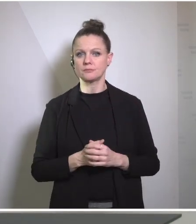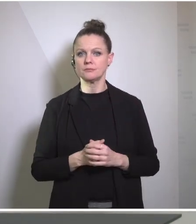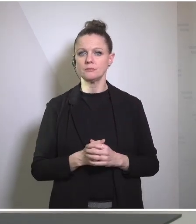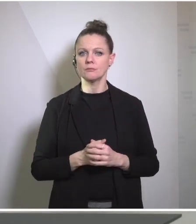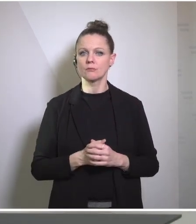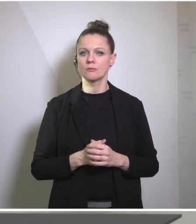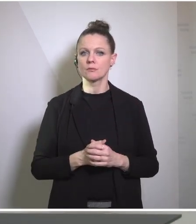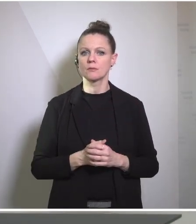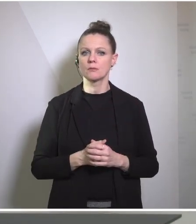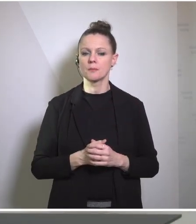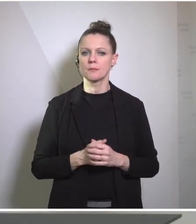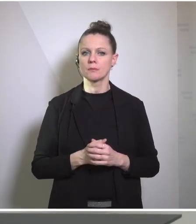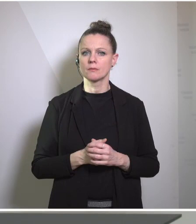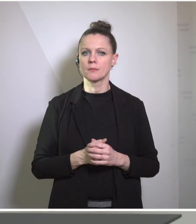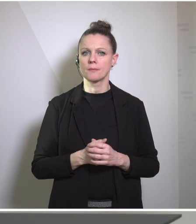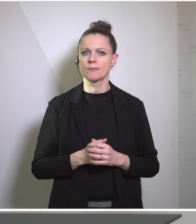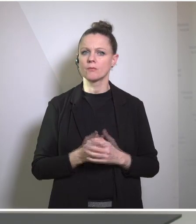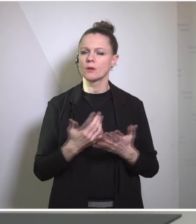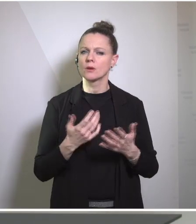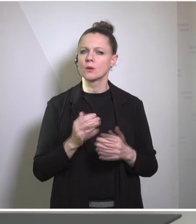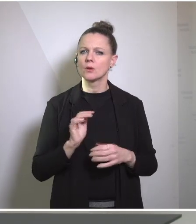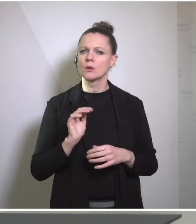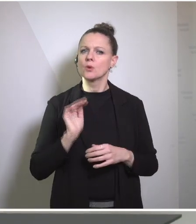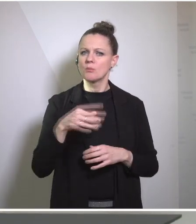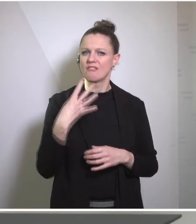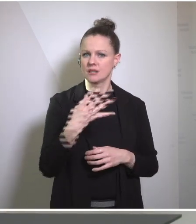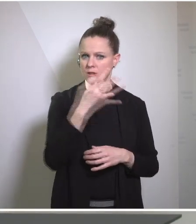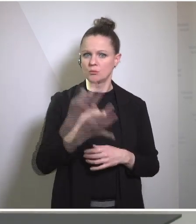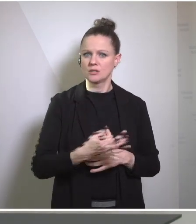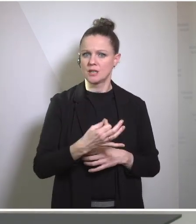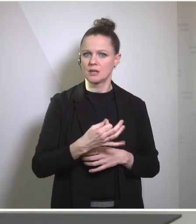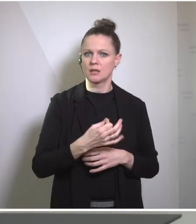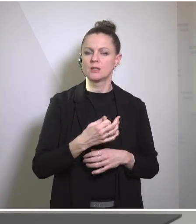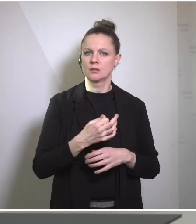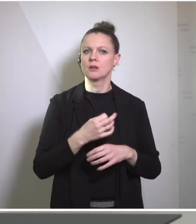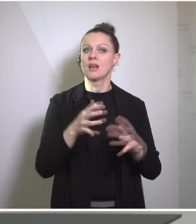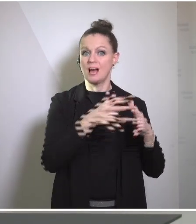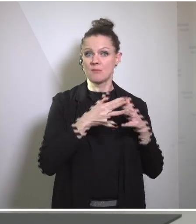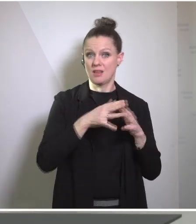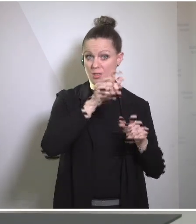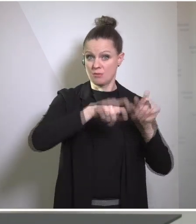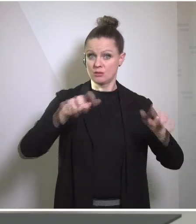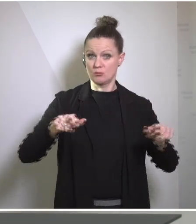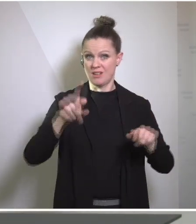and notably fentanyl. More than 40 percent of the American people know someone who died from